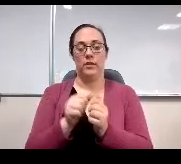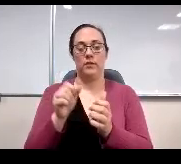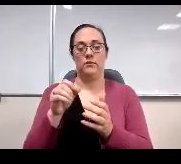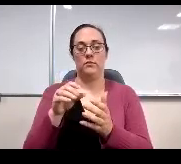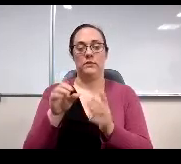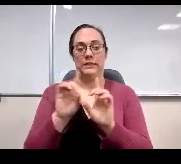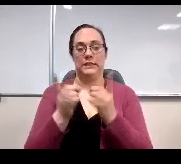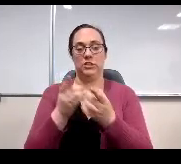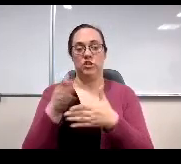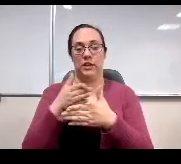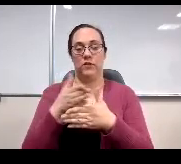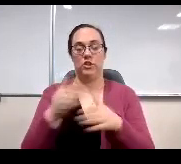Next slide, please.